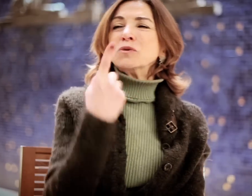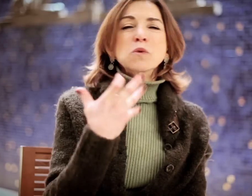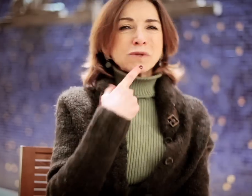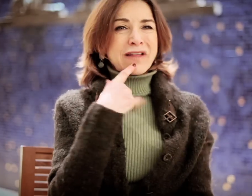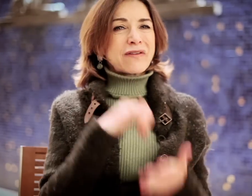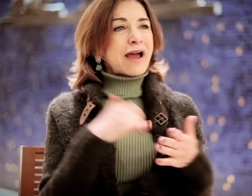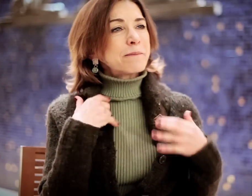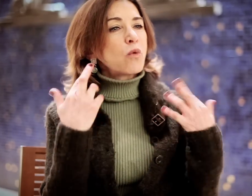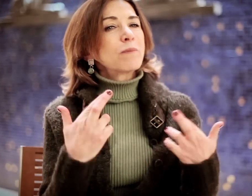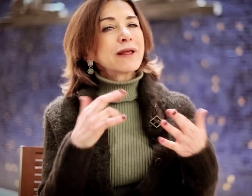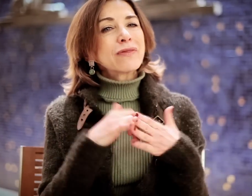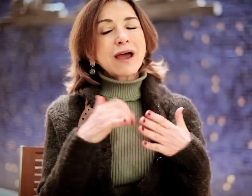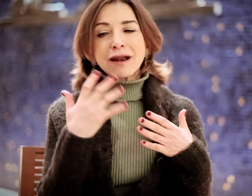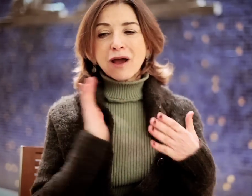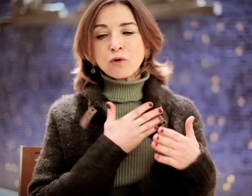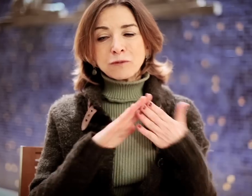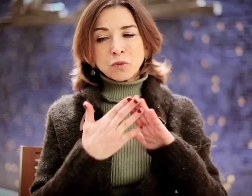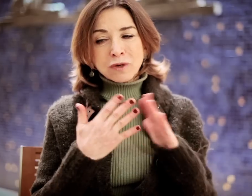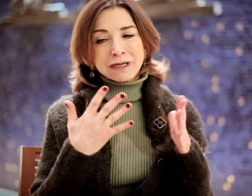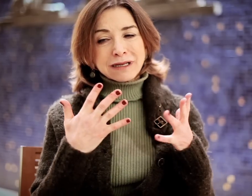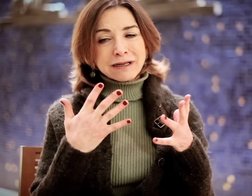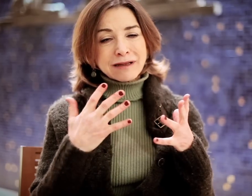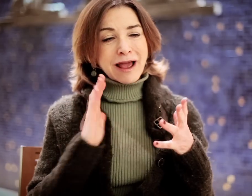I just want to say that, I'm hoping that our community...